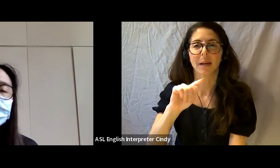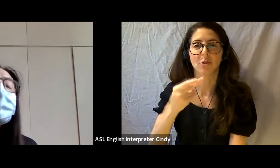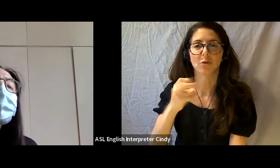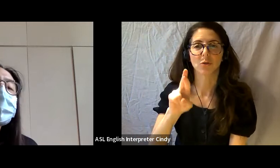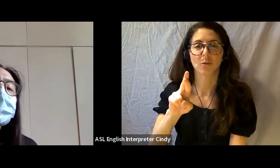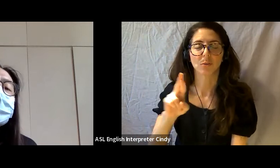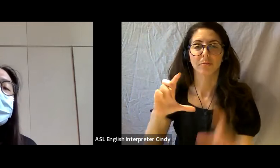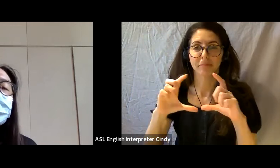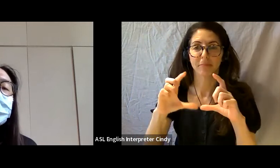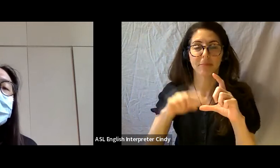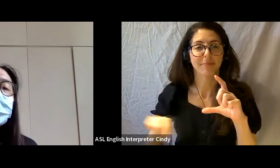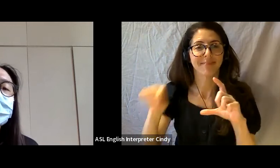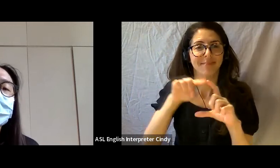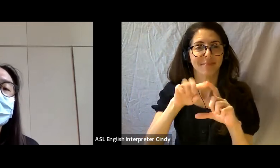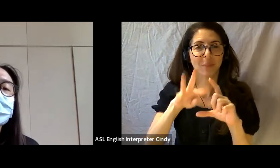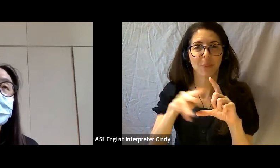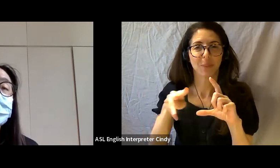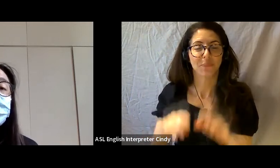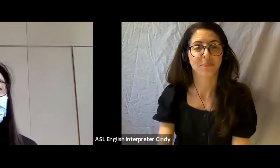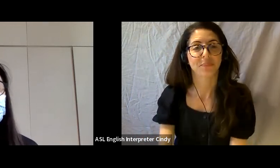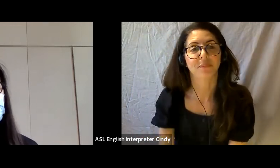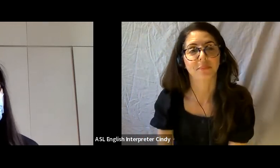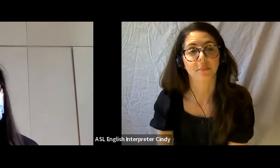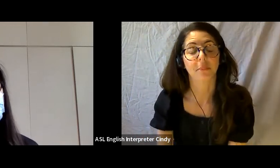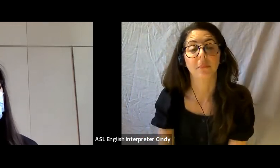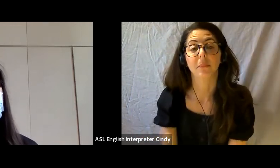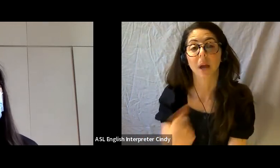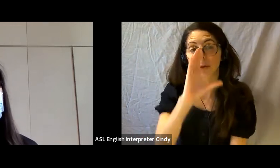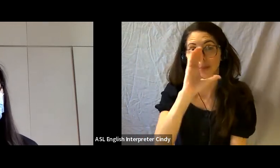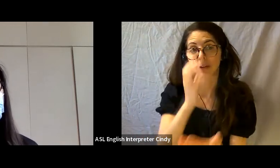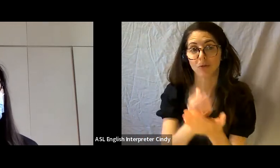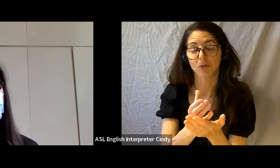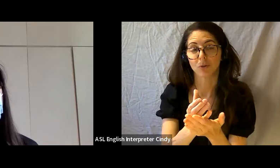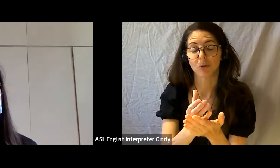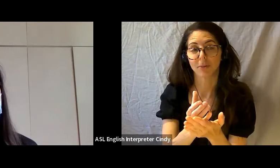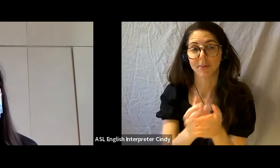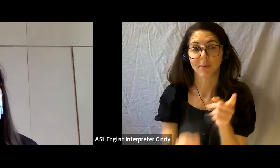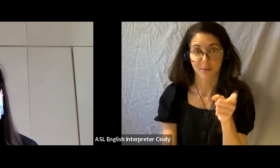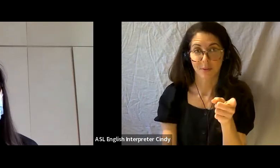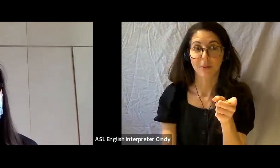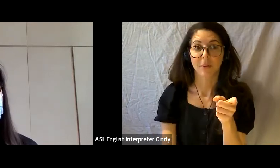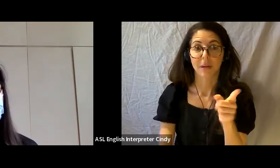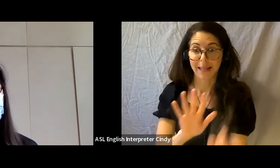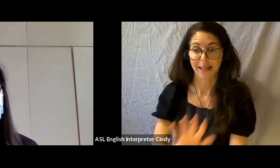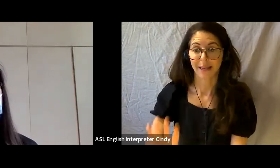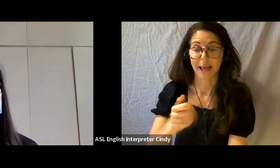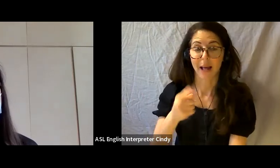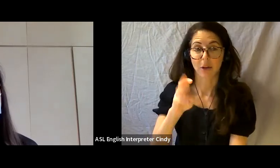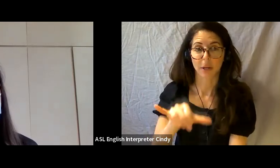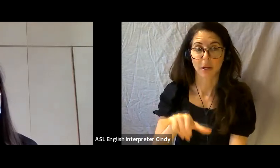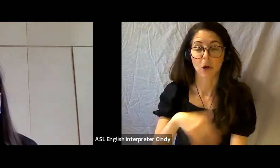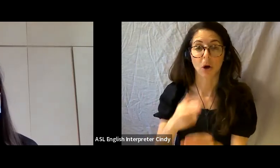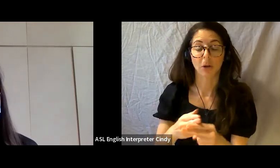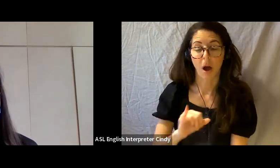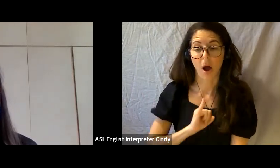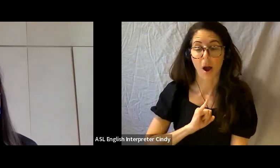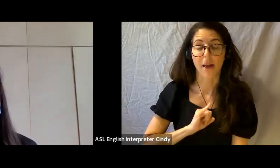this is another shot of a work in the gallery called “I forgive the ones who wronged me”